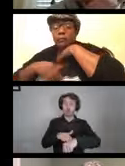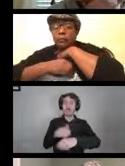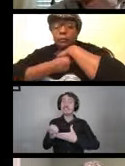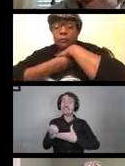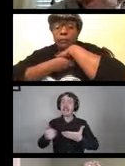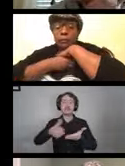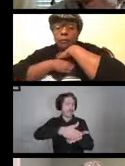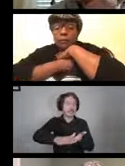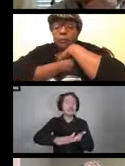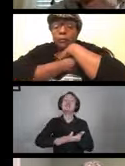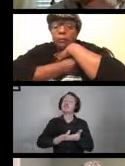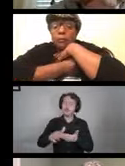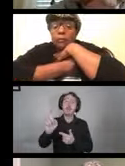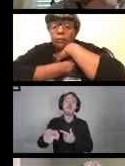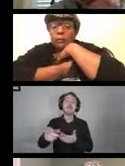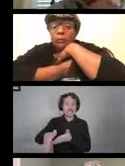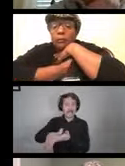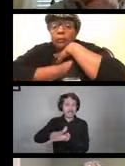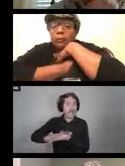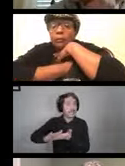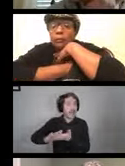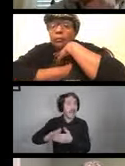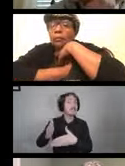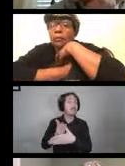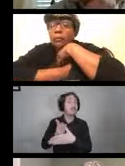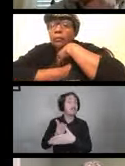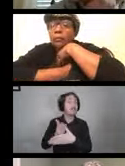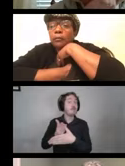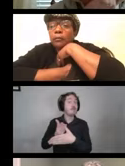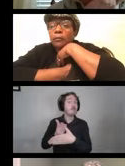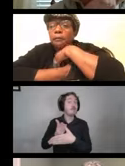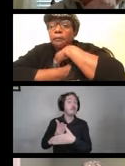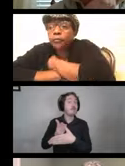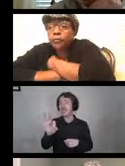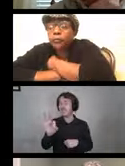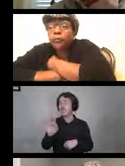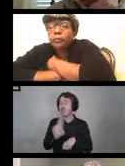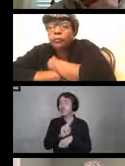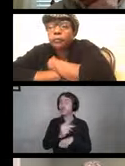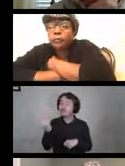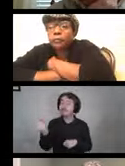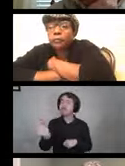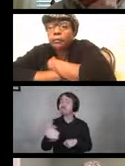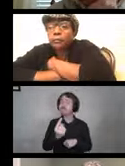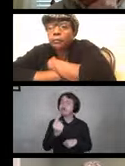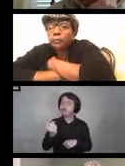Devices should be sanitized between uses or regularly if used at all times.